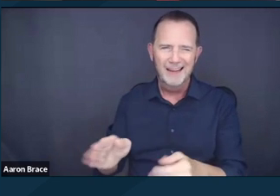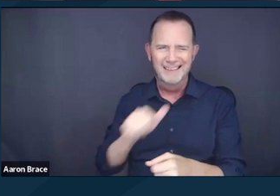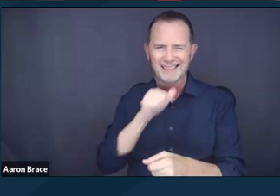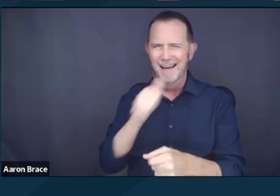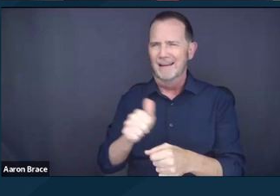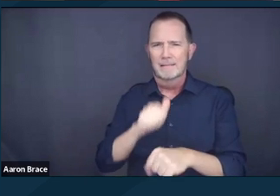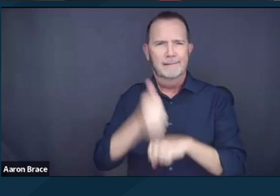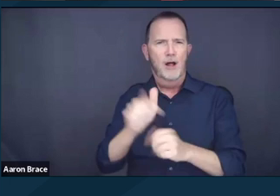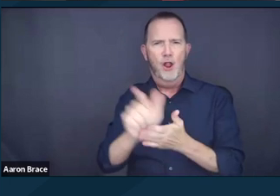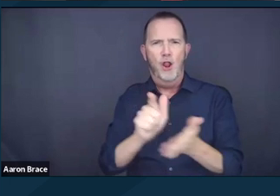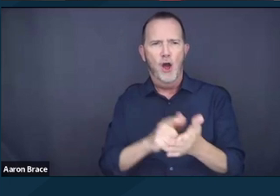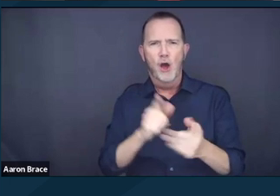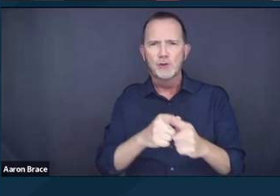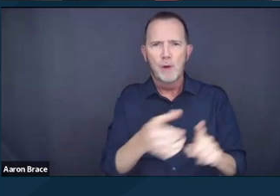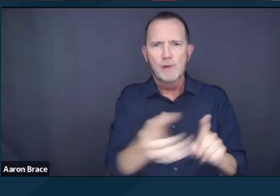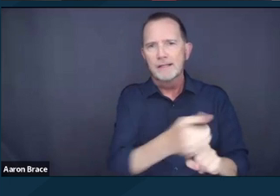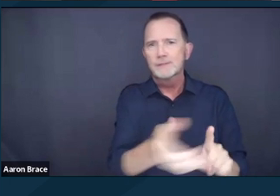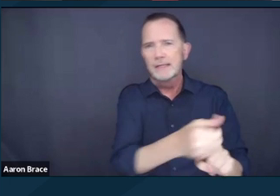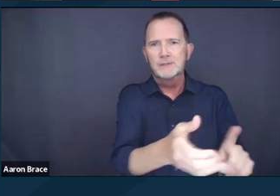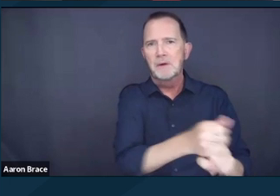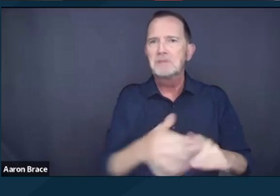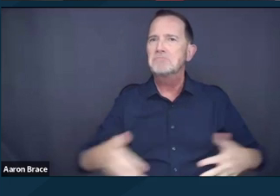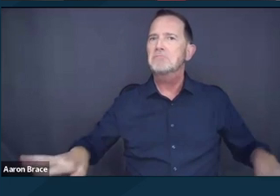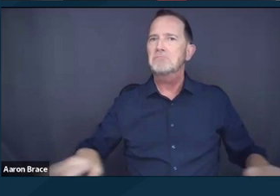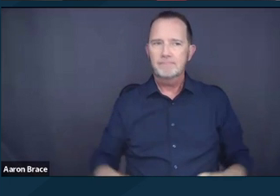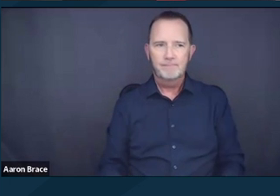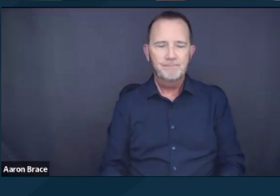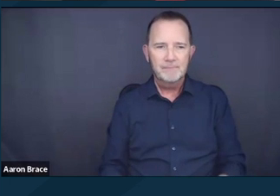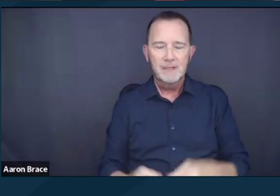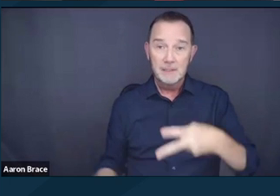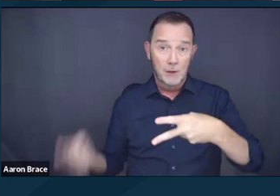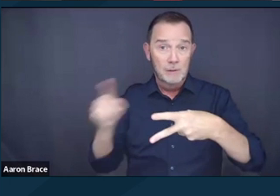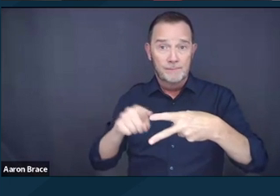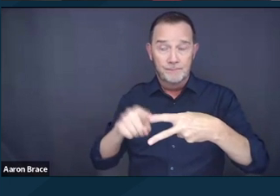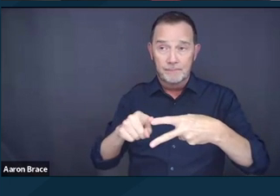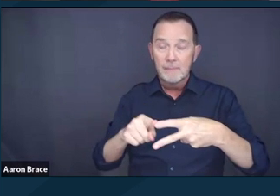Zooming in on the first point of our brief that criminalizing homelessness